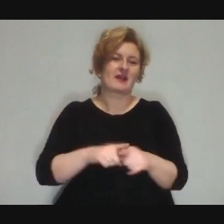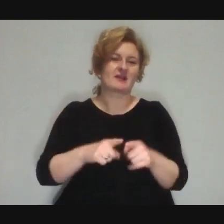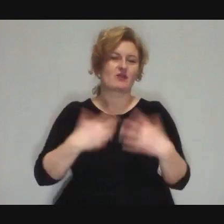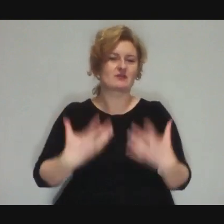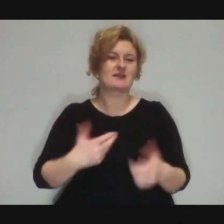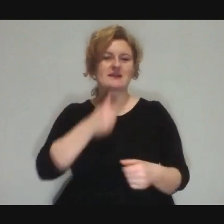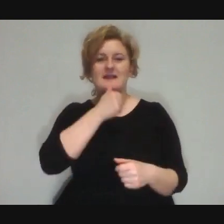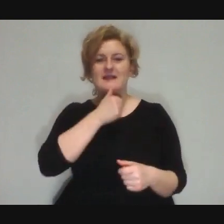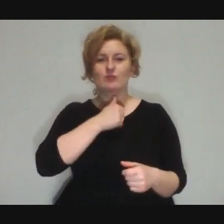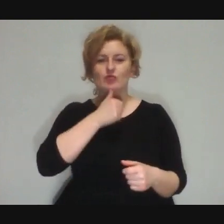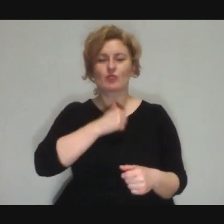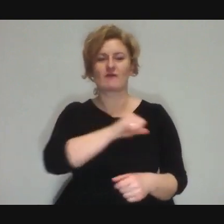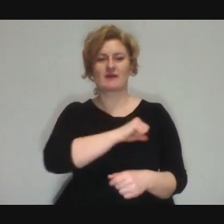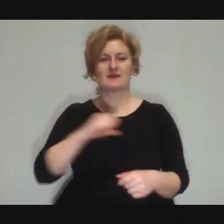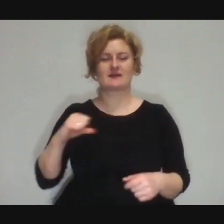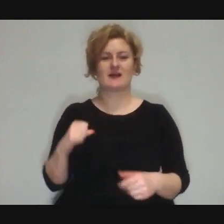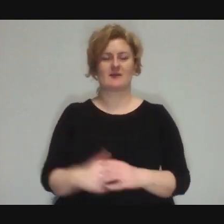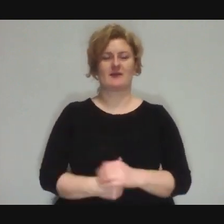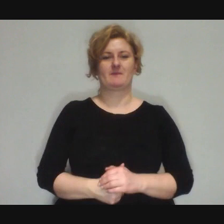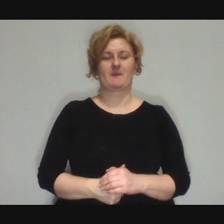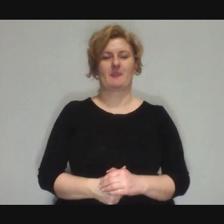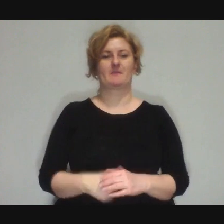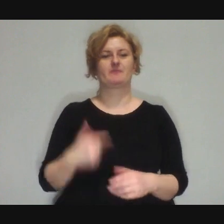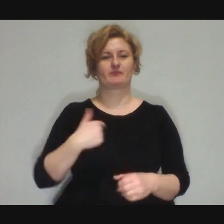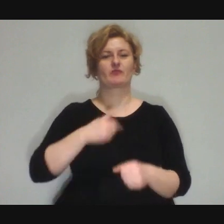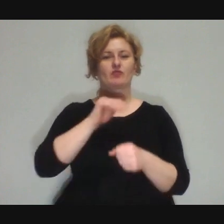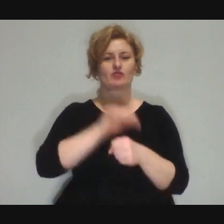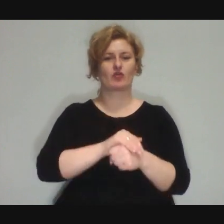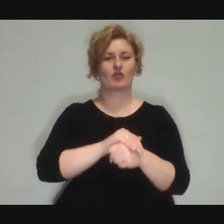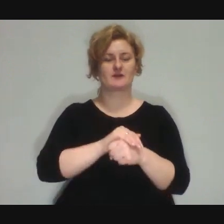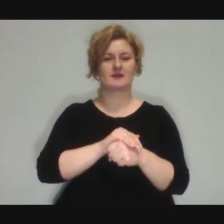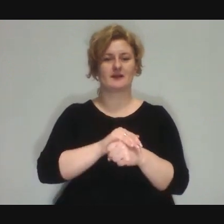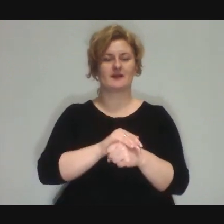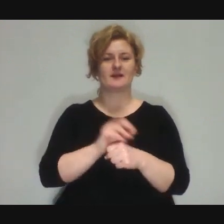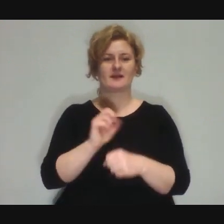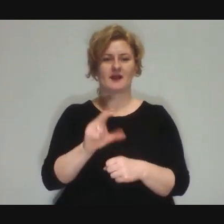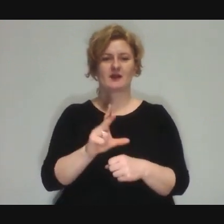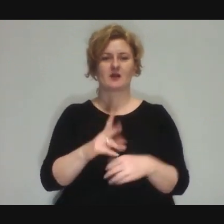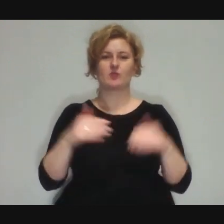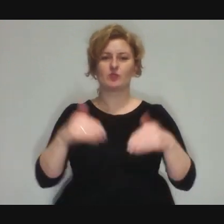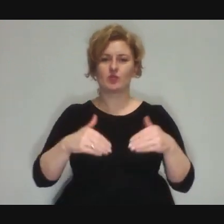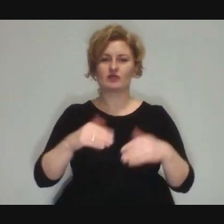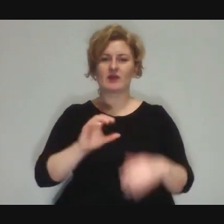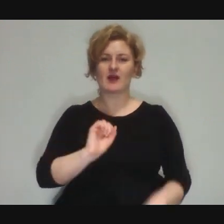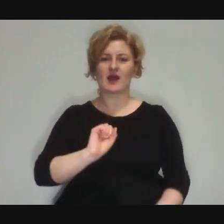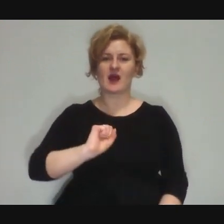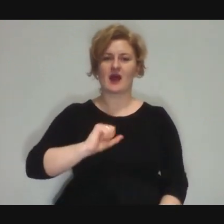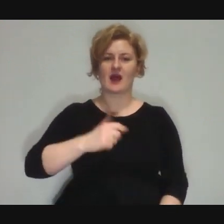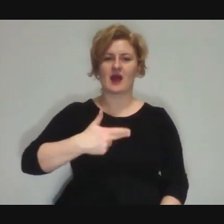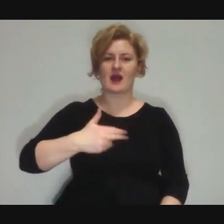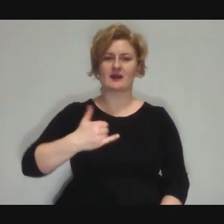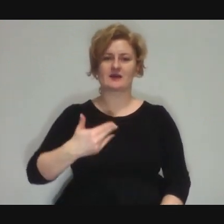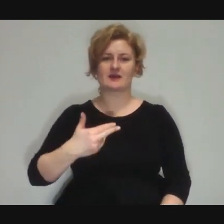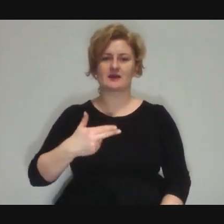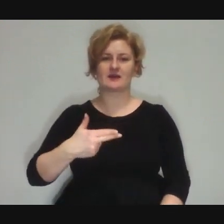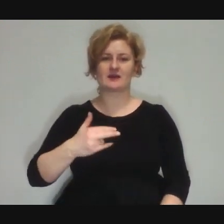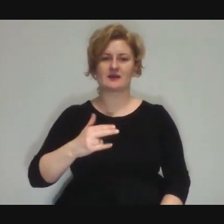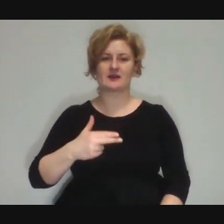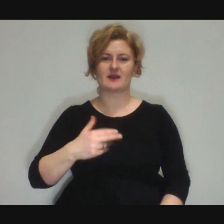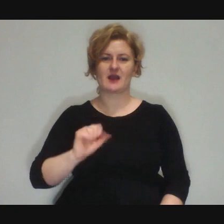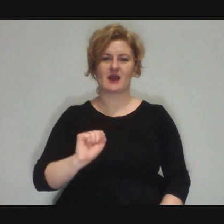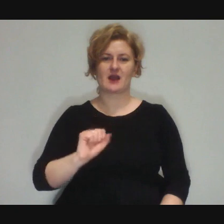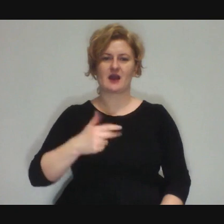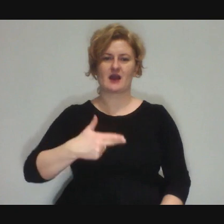Marek: Well, yes... Of course, I agree, because you can also think about animation... on a micro and macro scale,